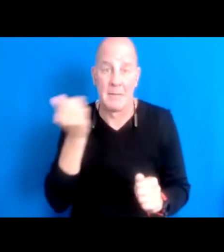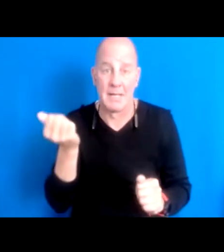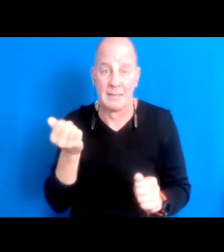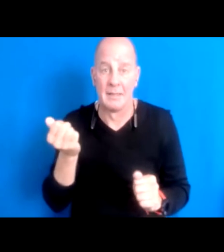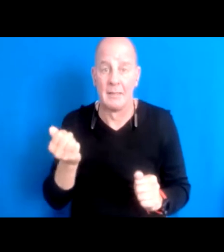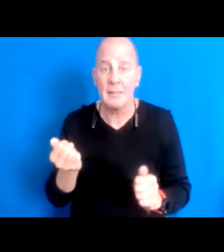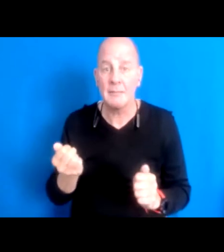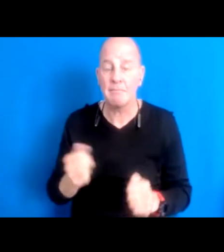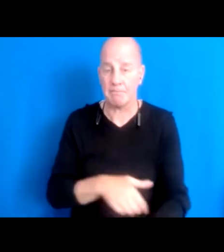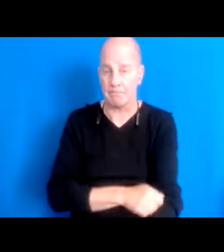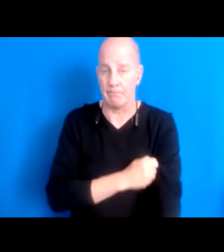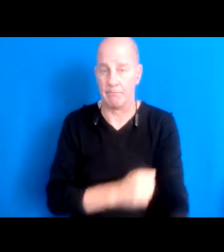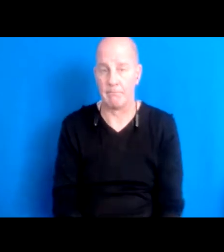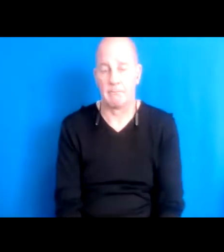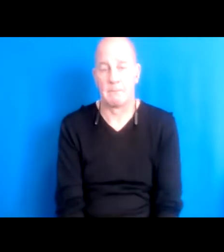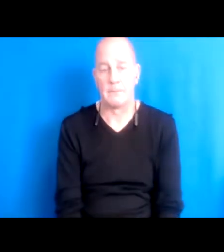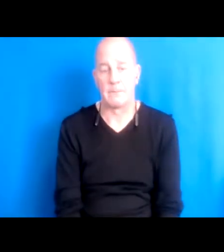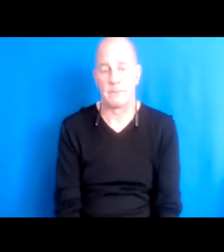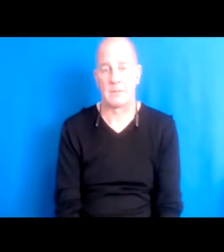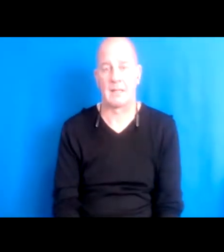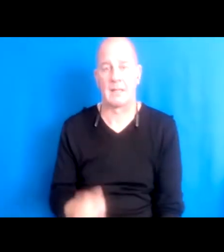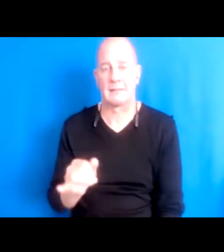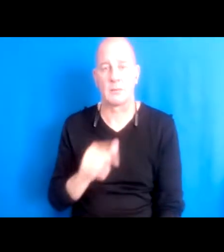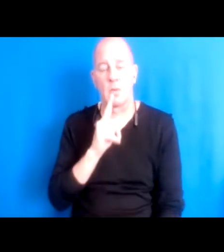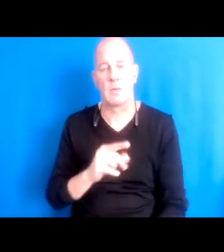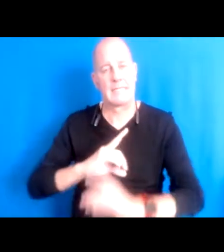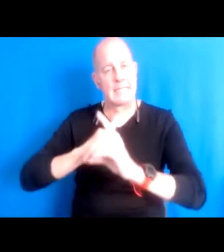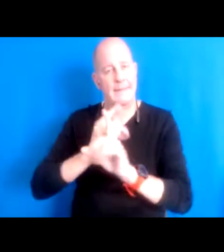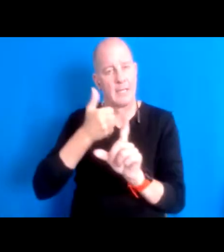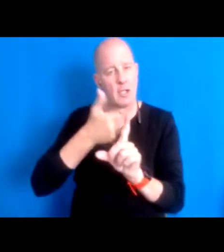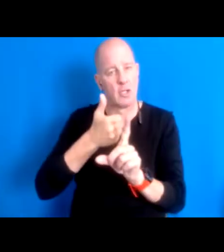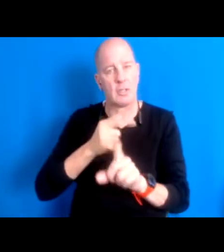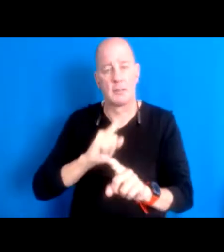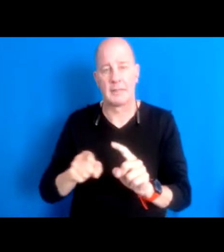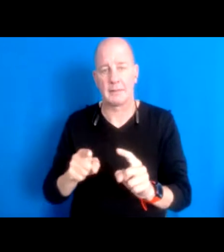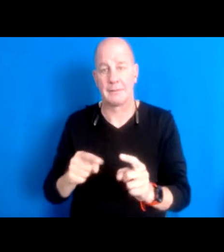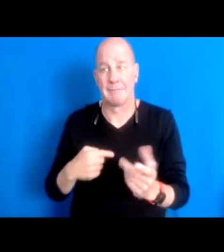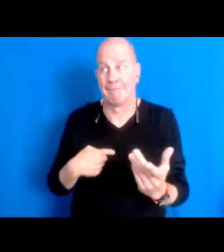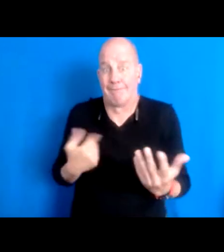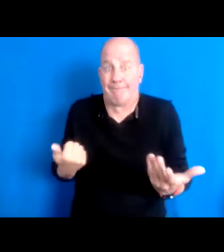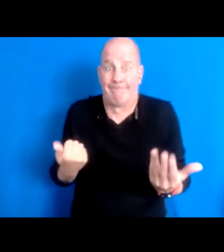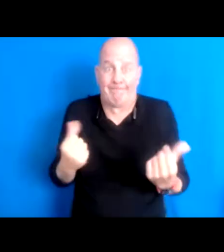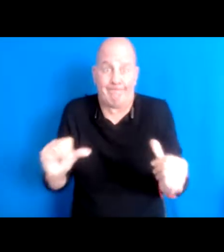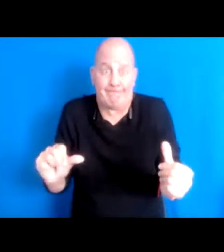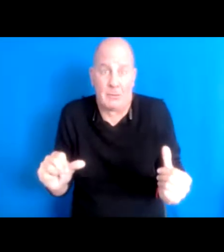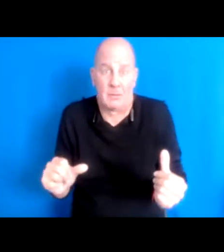way of almost not really defending herself but just some of that like I did my best 16:10:41 you know how, why can't you see that I did my best.